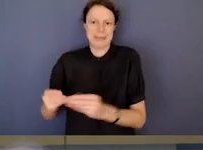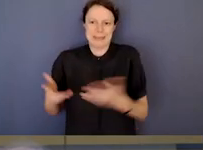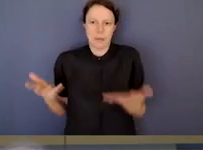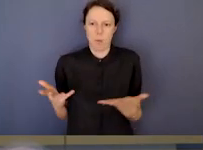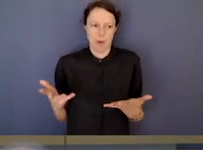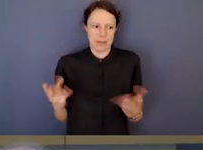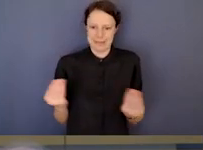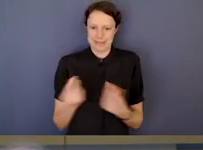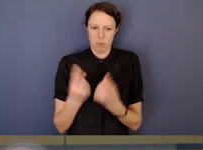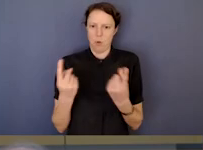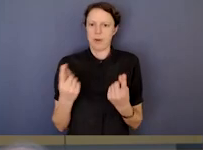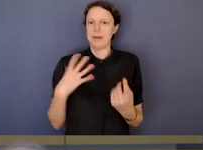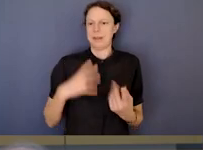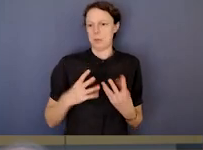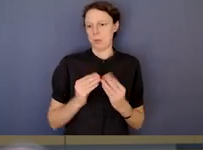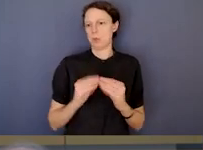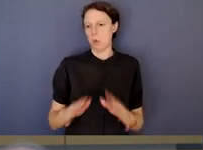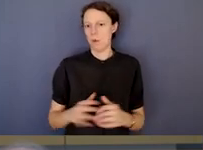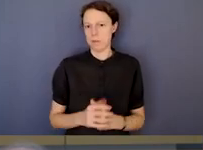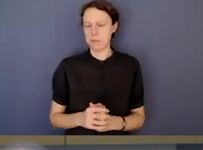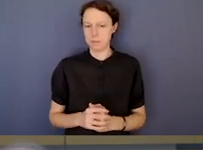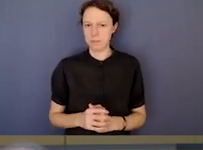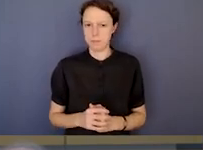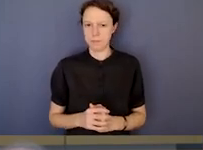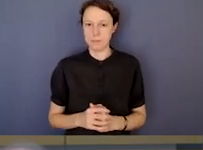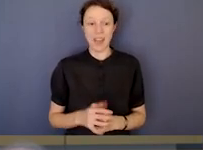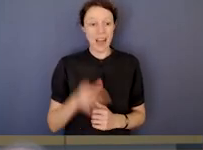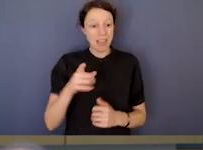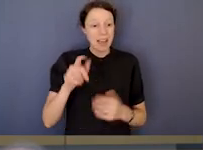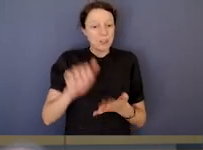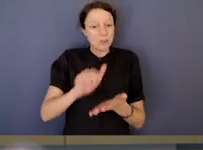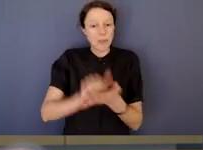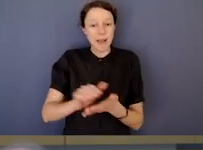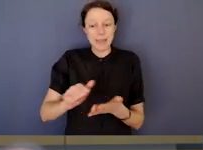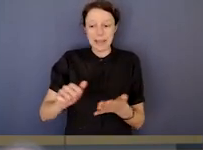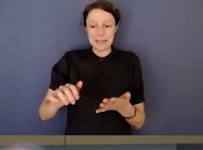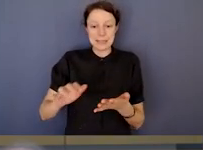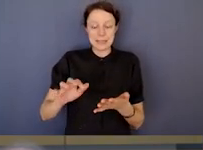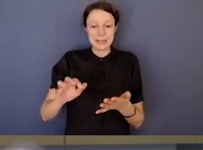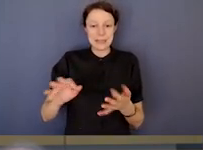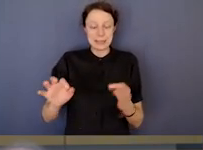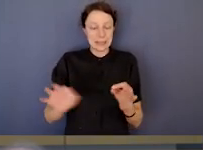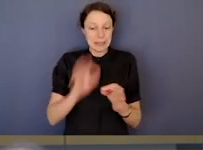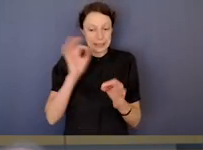And that's exactly what the United Nations convention against corruption